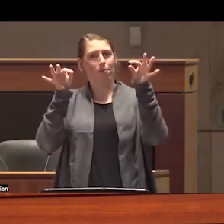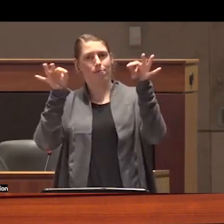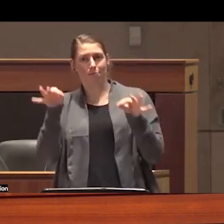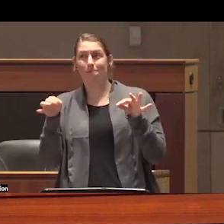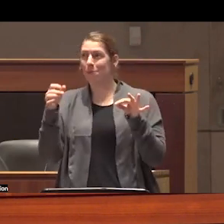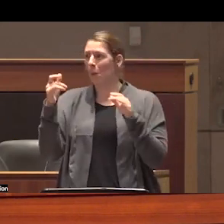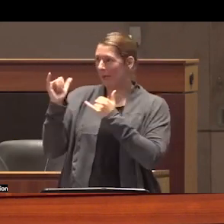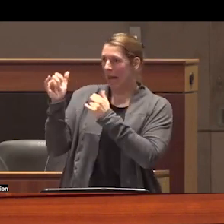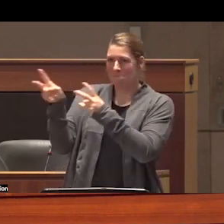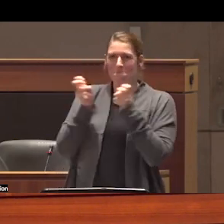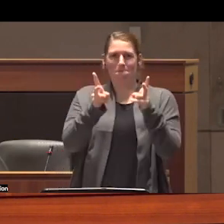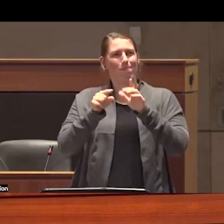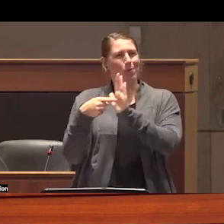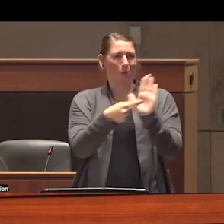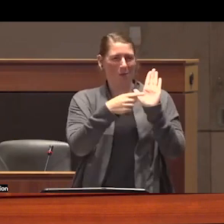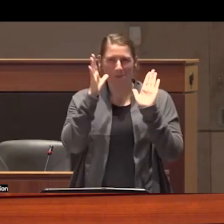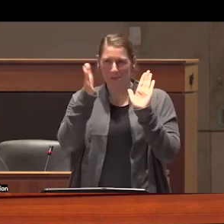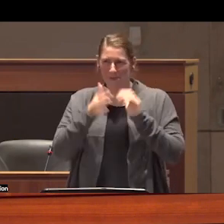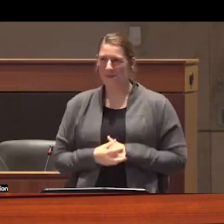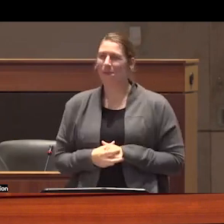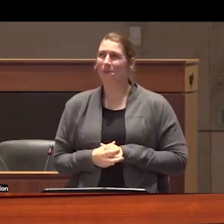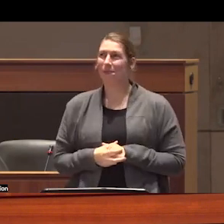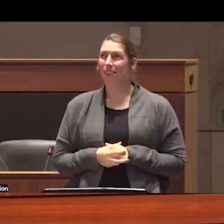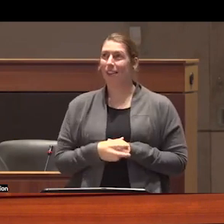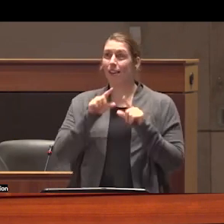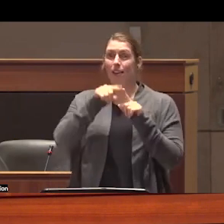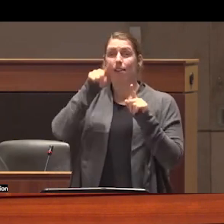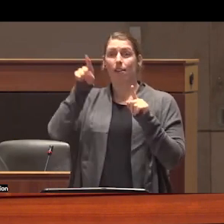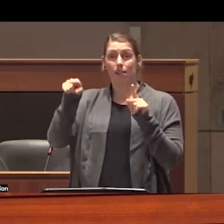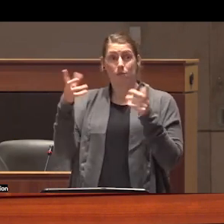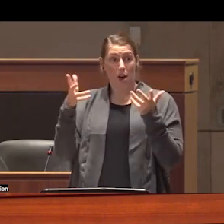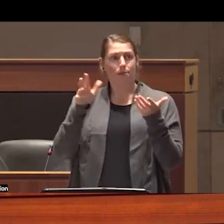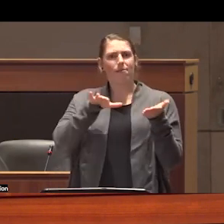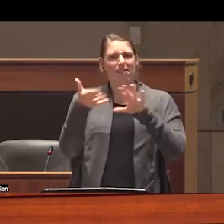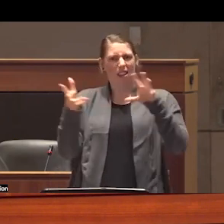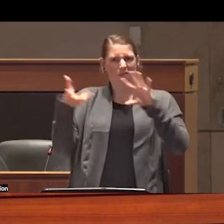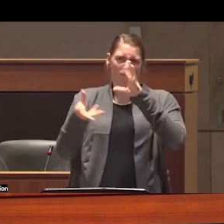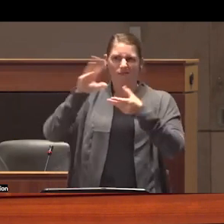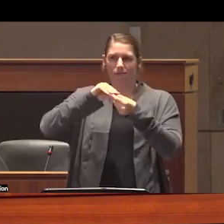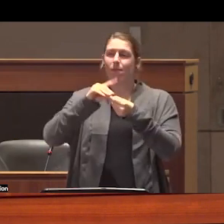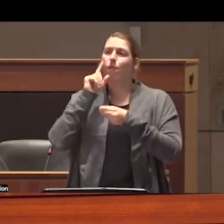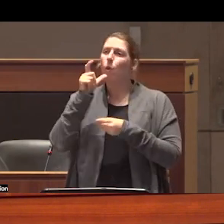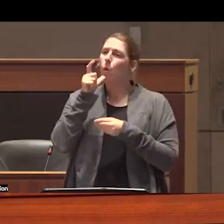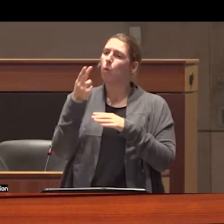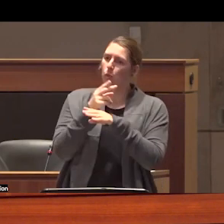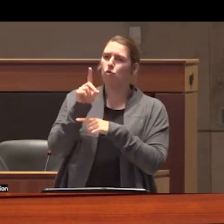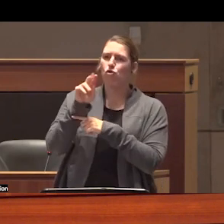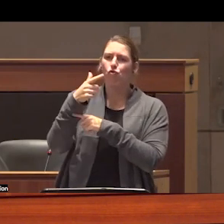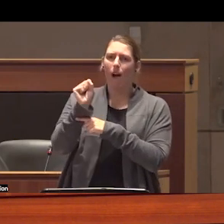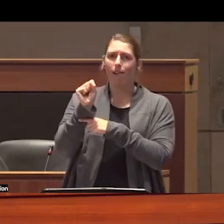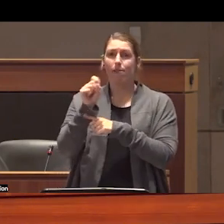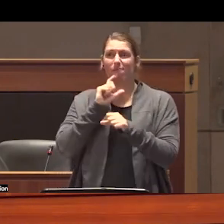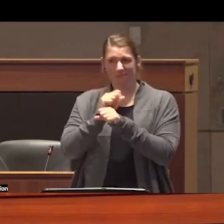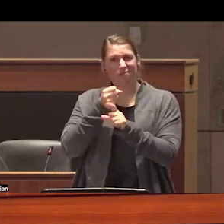to open with it uh and it is the death rate uh for folks using drugs and dying a fatal overdose